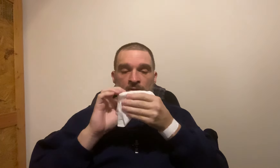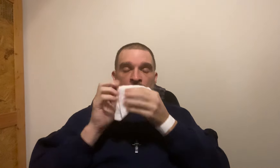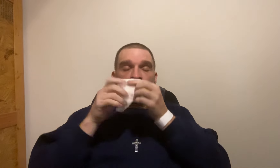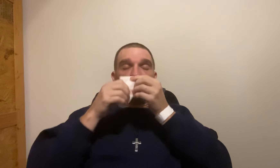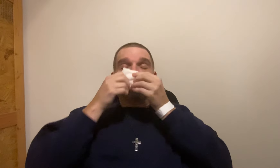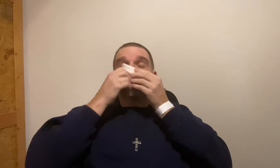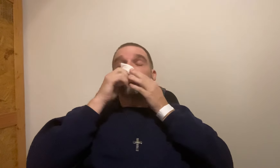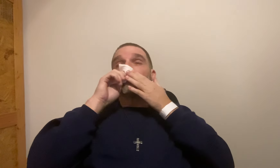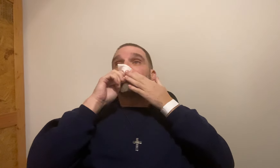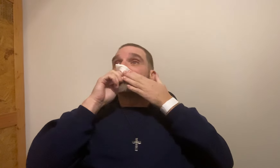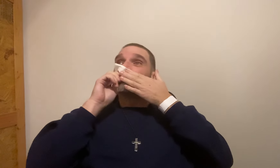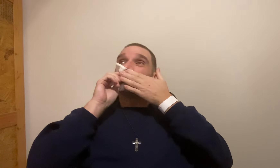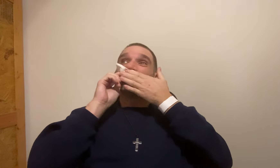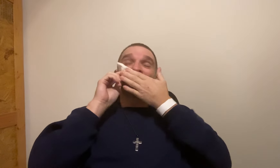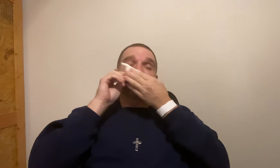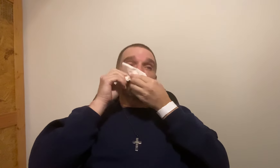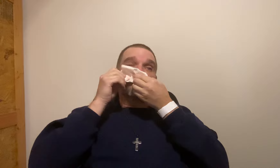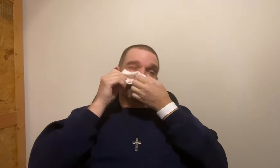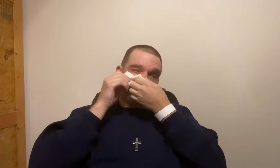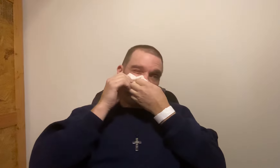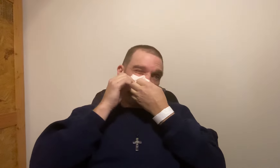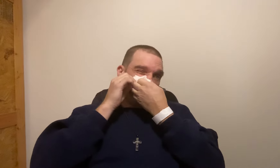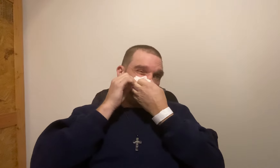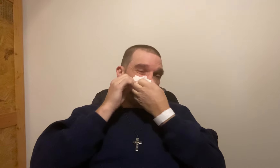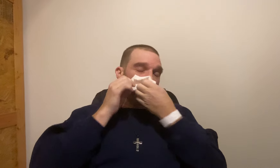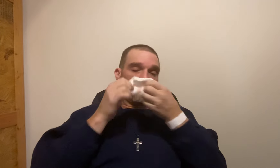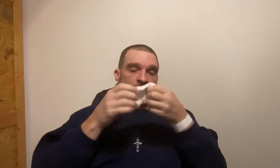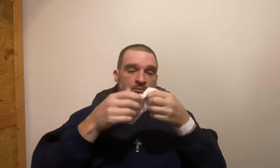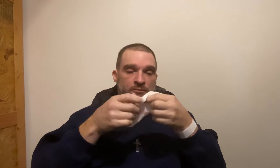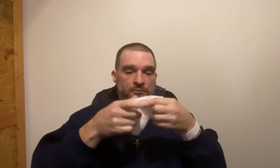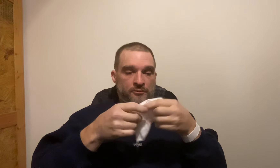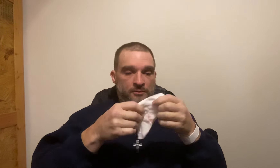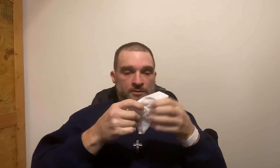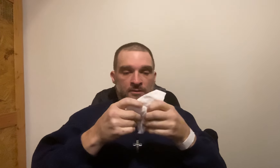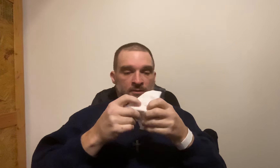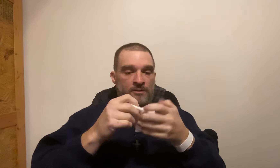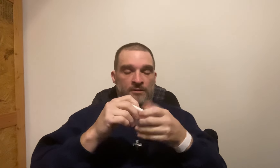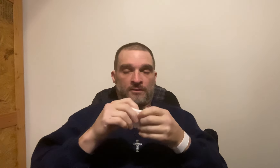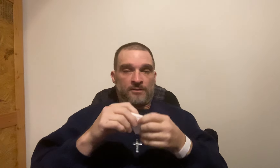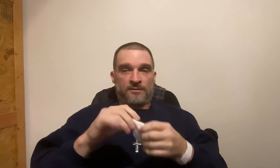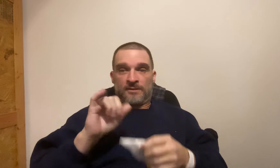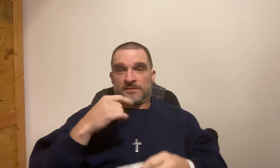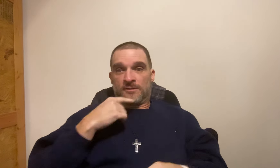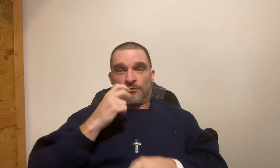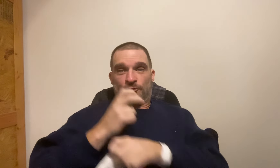*whew*